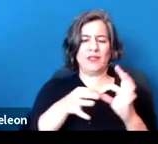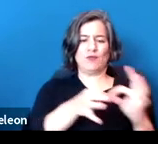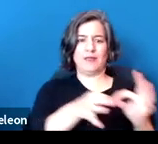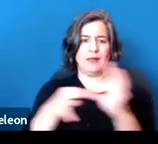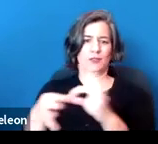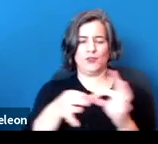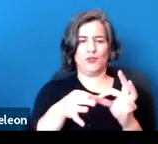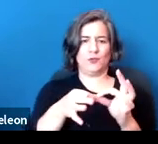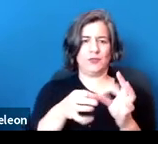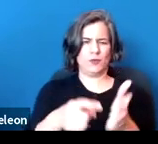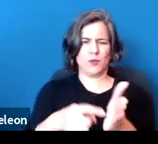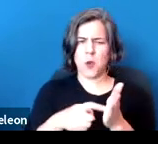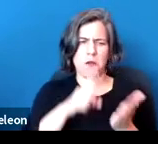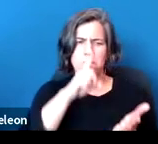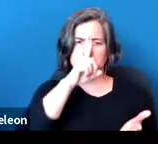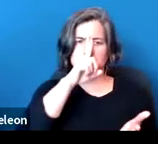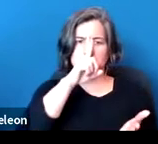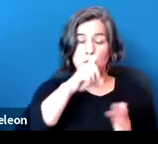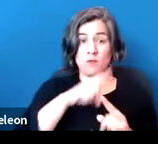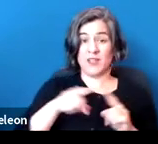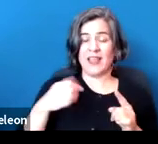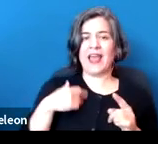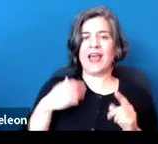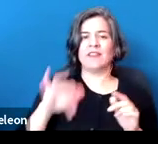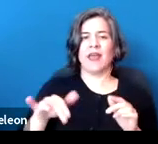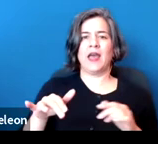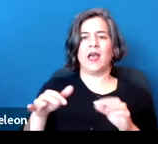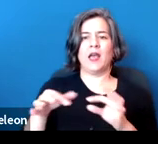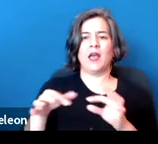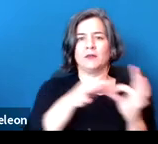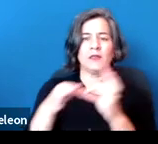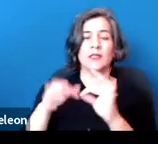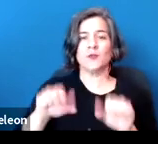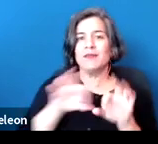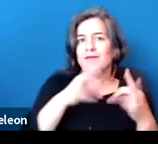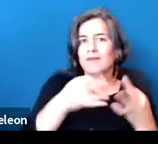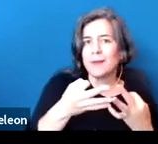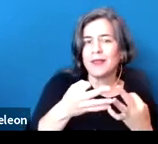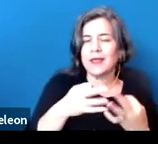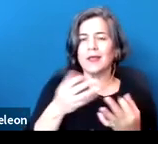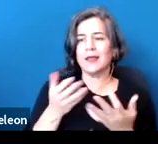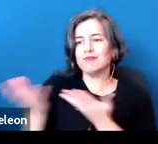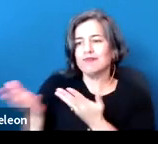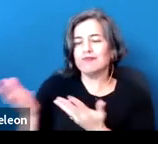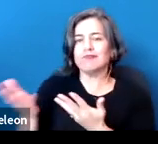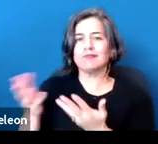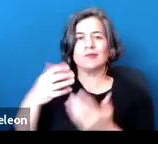The issue is, is there an association? It can be familial. It can be collegial. It can be a roommate, a relative.